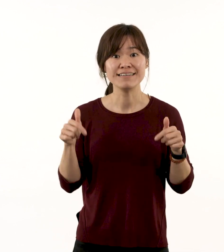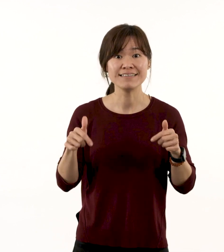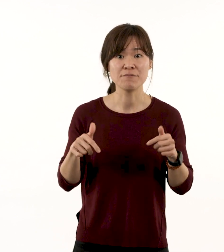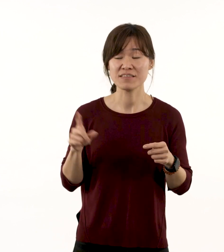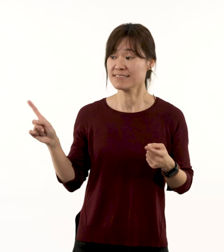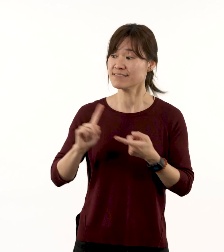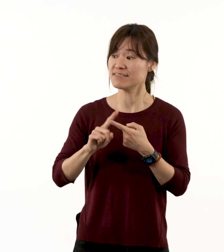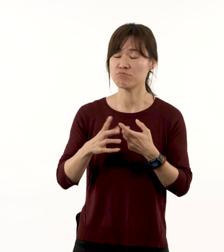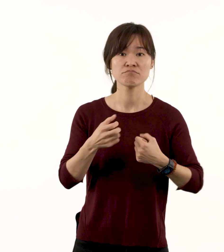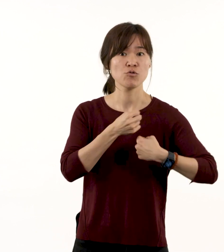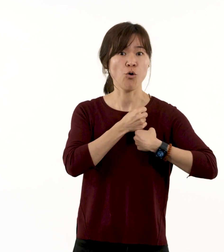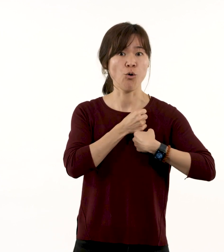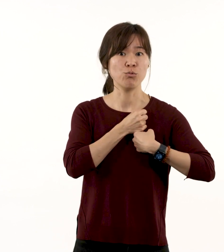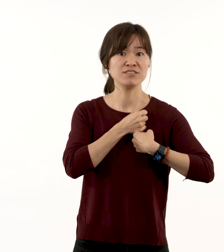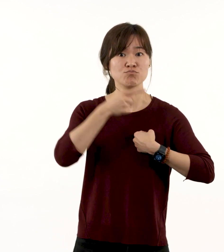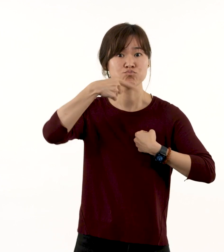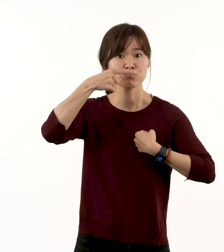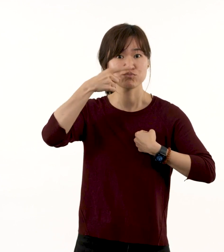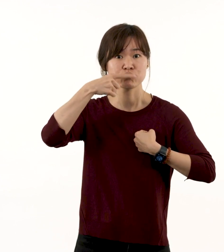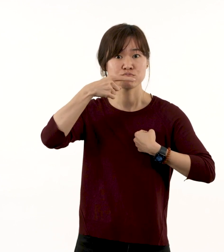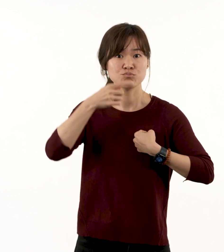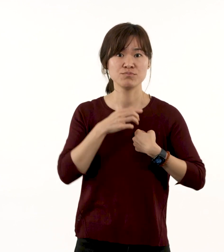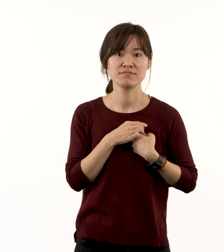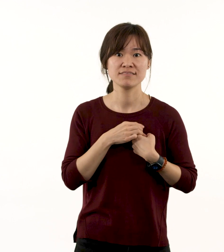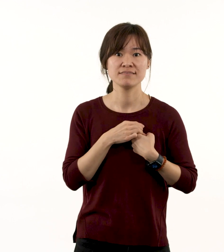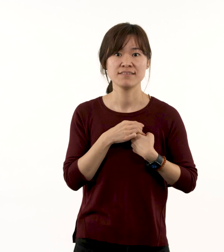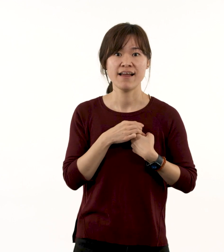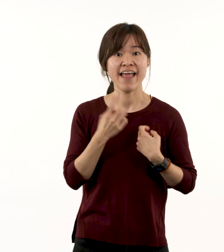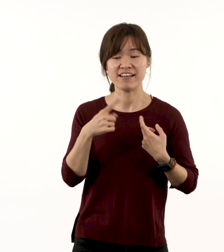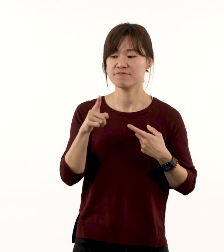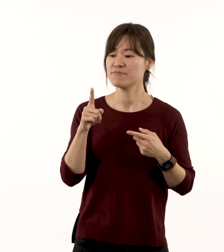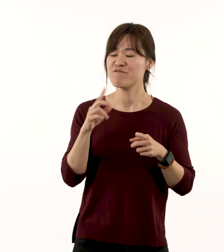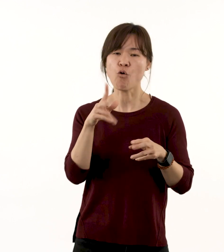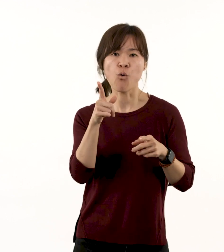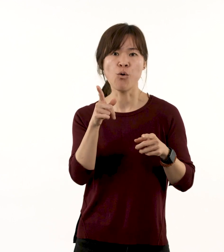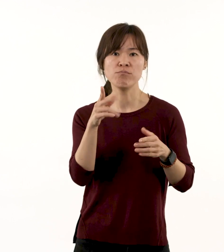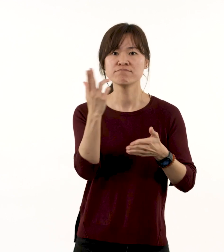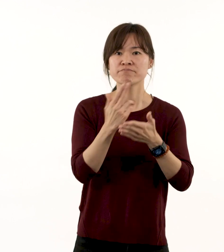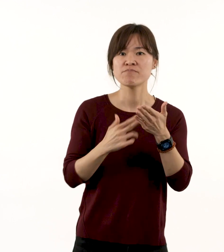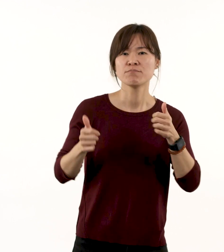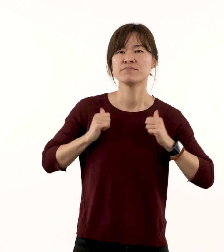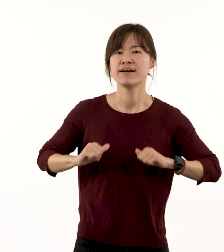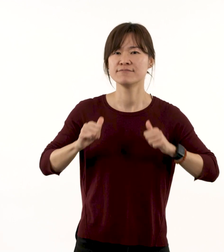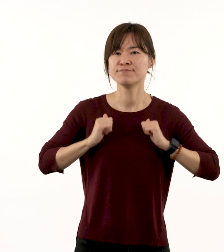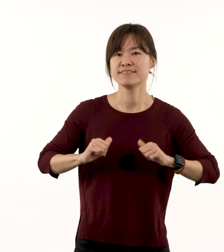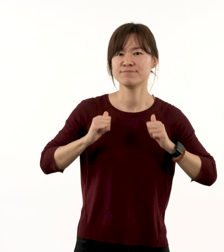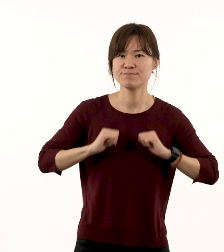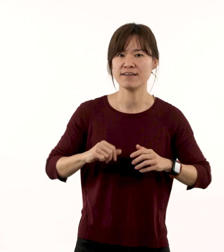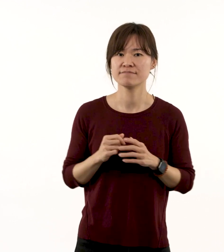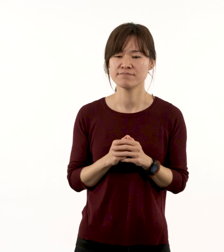Here, he is holding a toothbrush – which he still uses in his art practice –